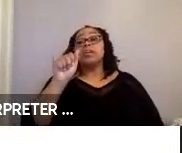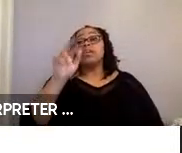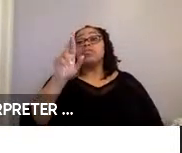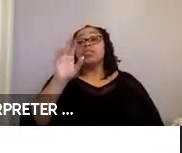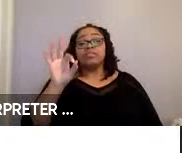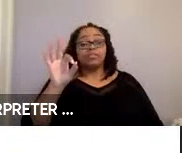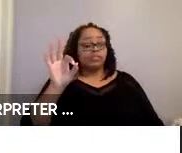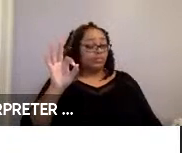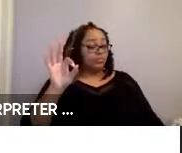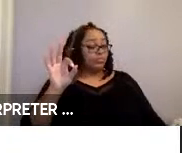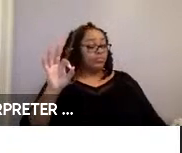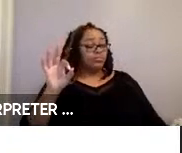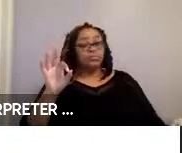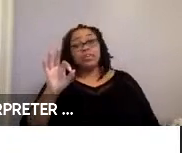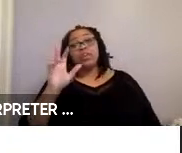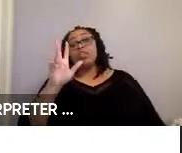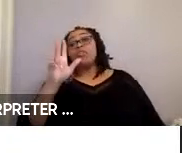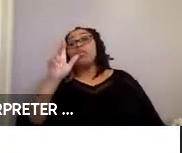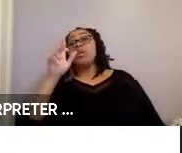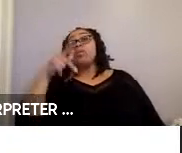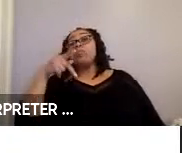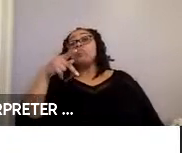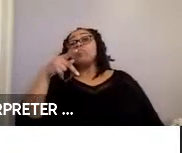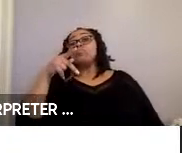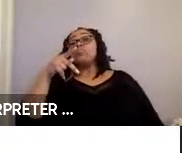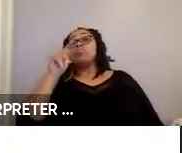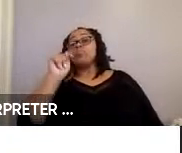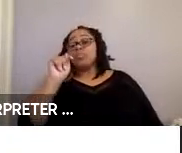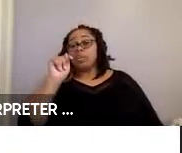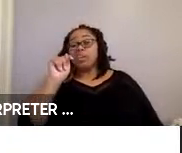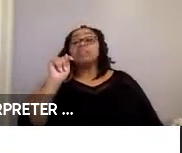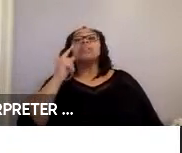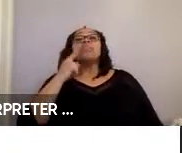the three-point forward-facing on most usability measures for the both the manual and power